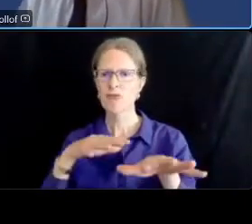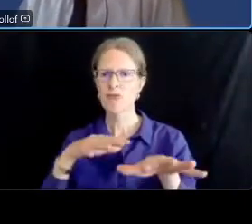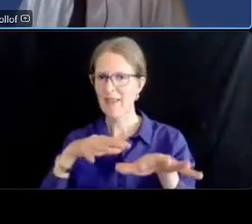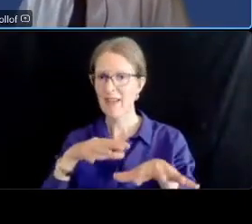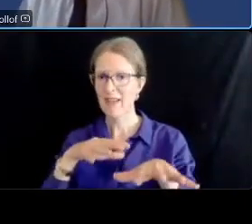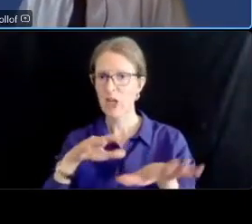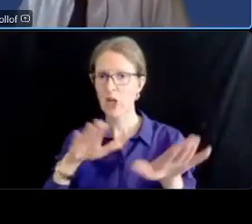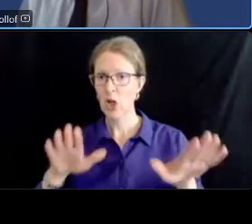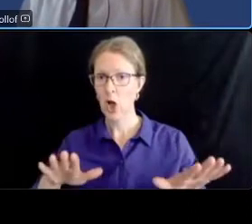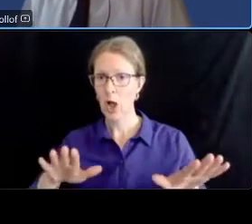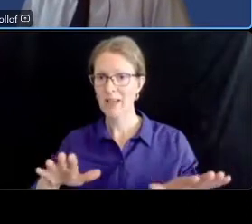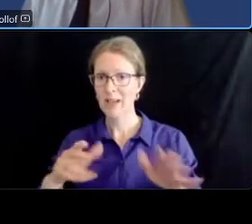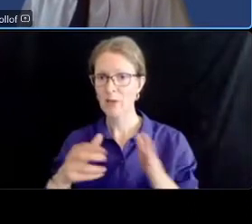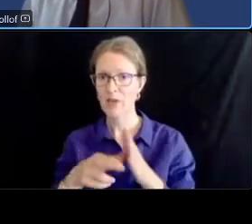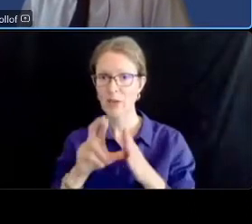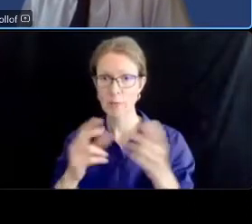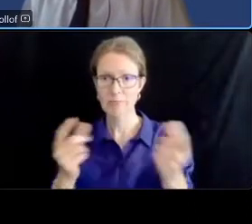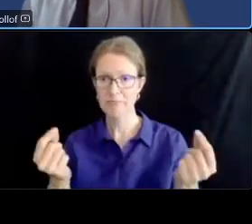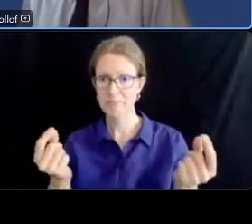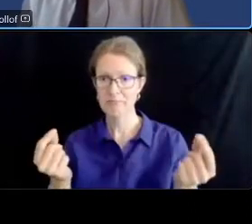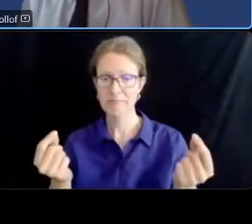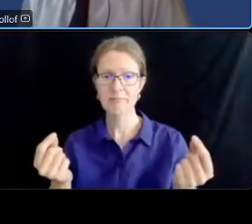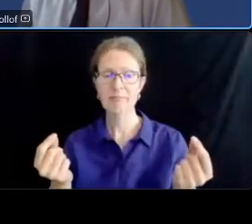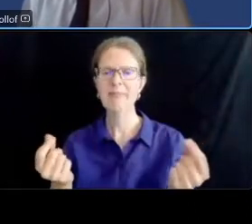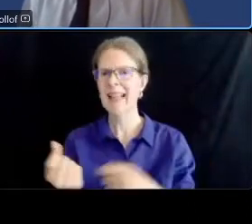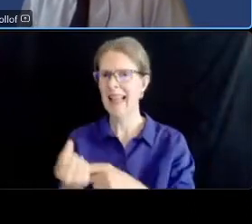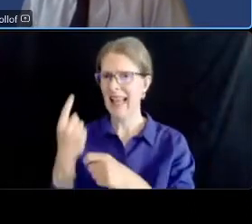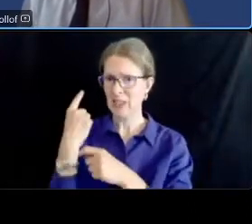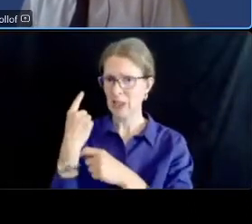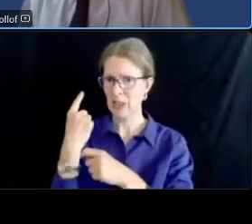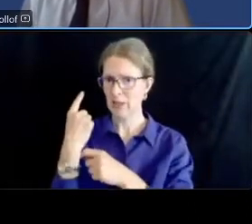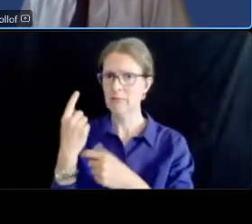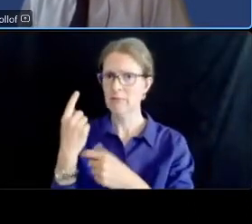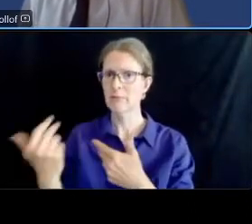the participants requested that we look at traffic calming on some of the area's local